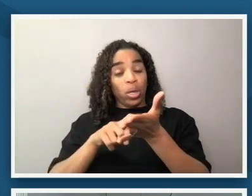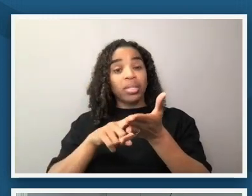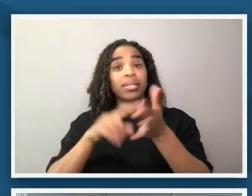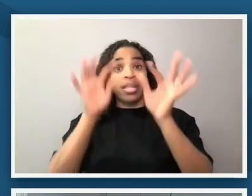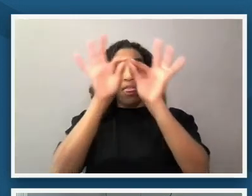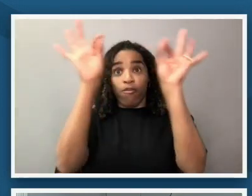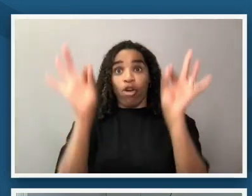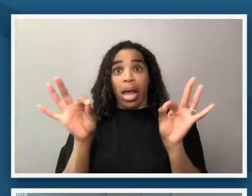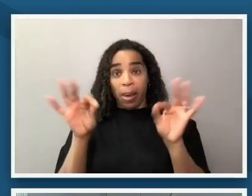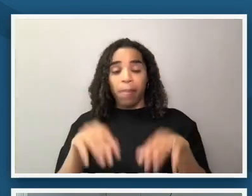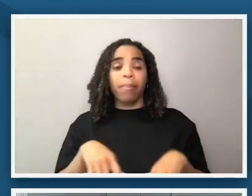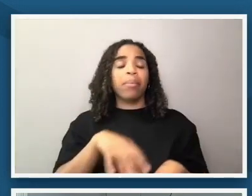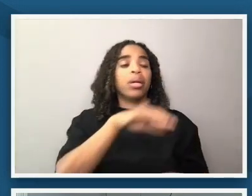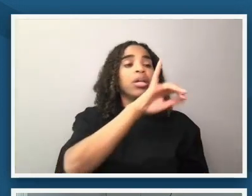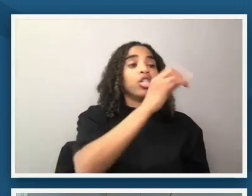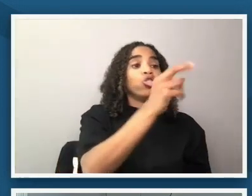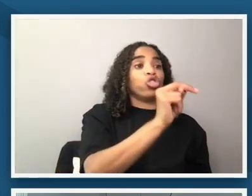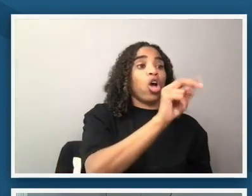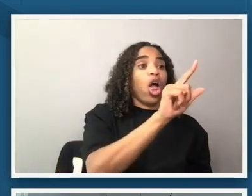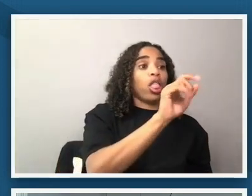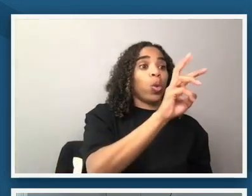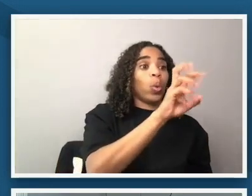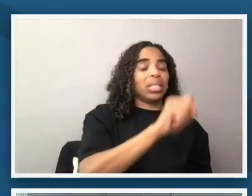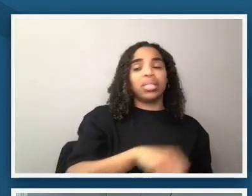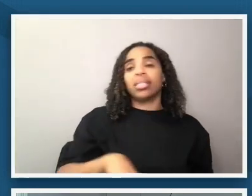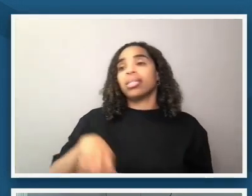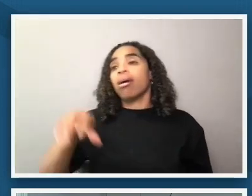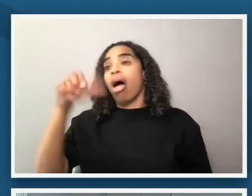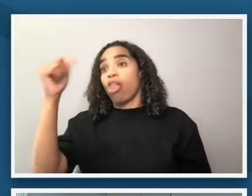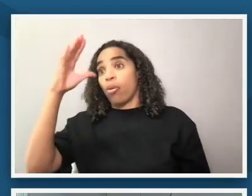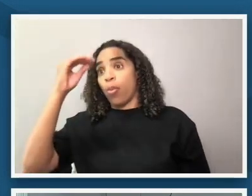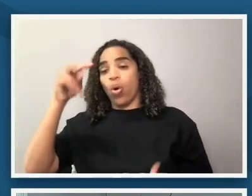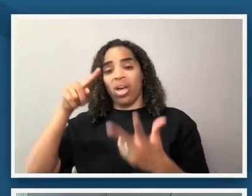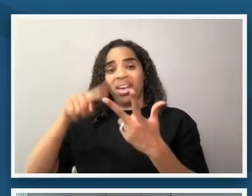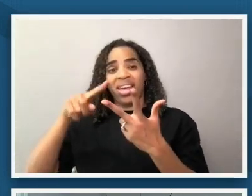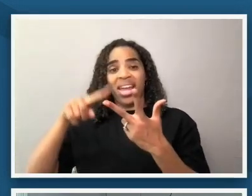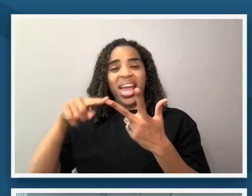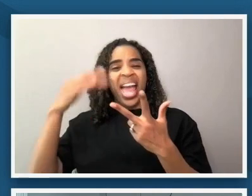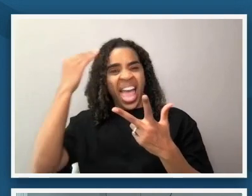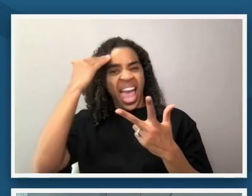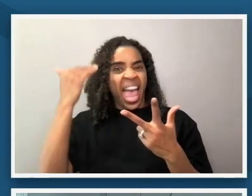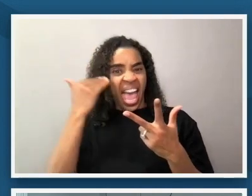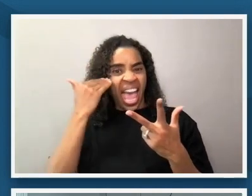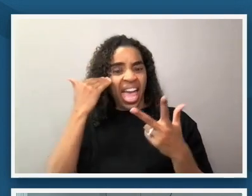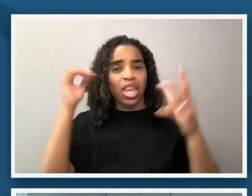the other gentleman's heads they are presented as